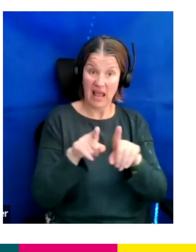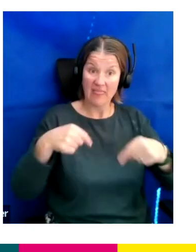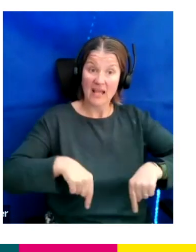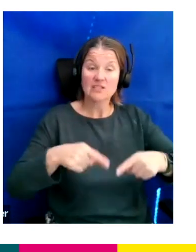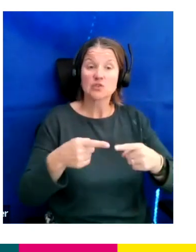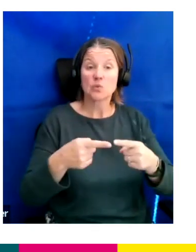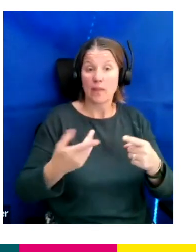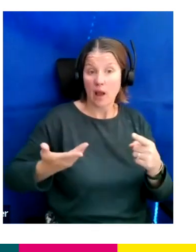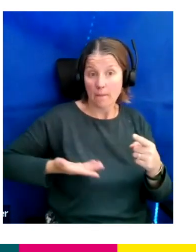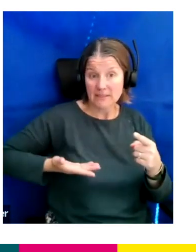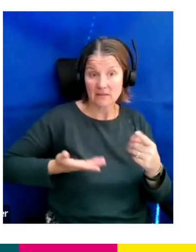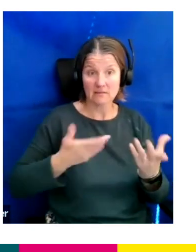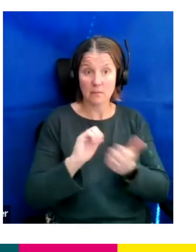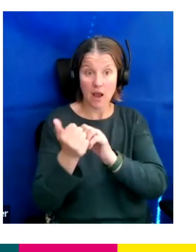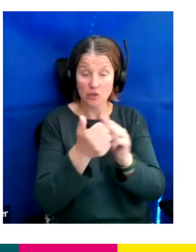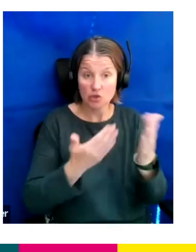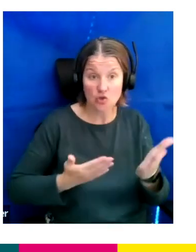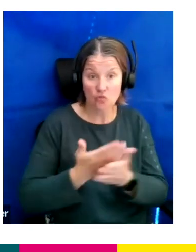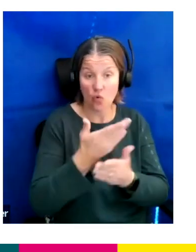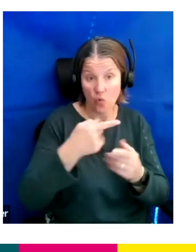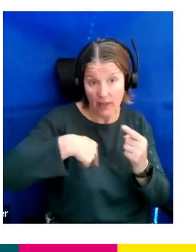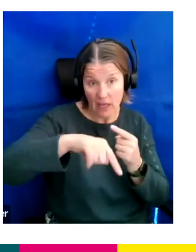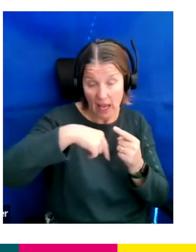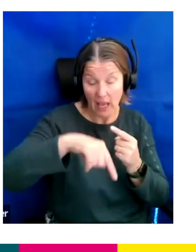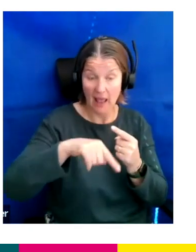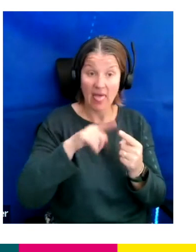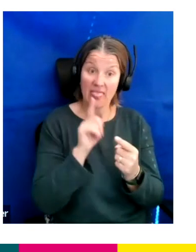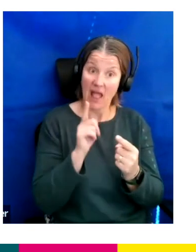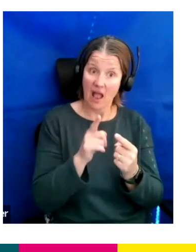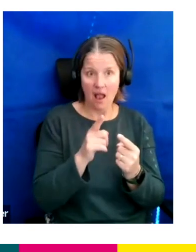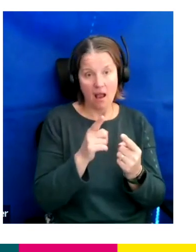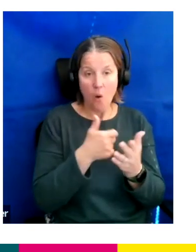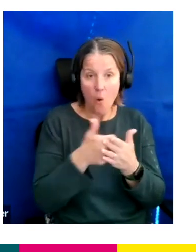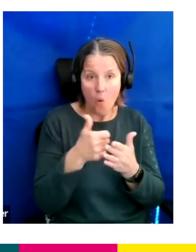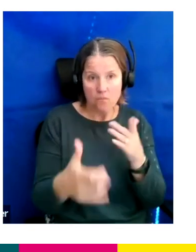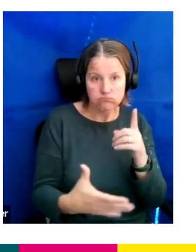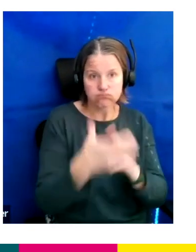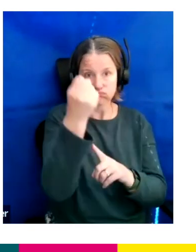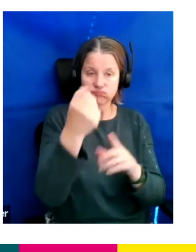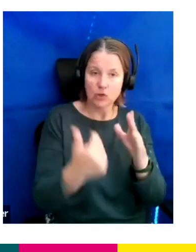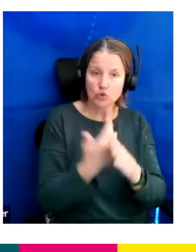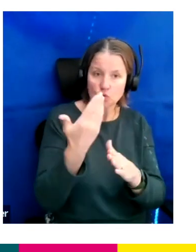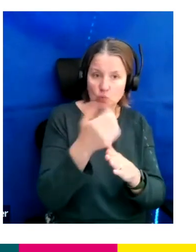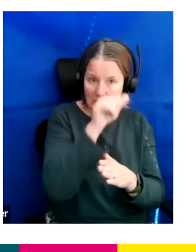Again, all goes towards finding new talent, exciting talent, new creative minds is what